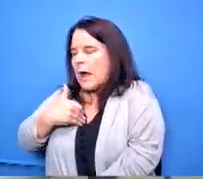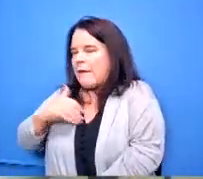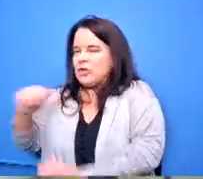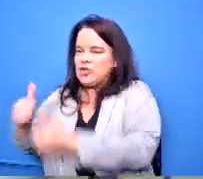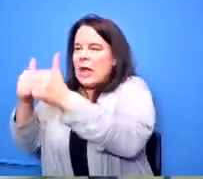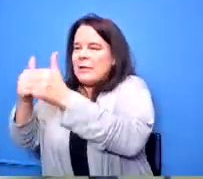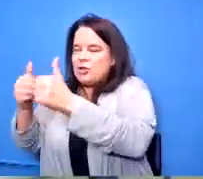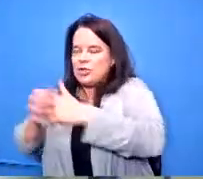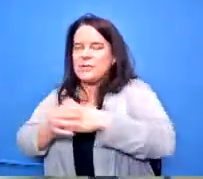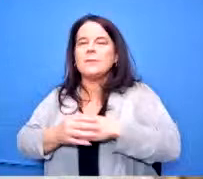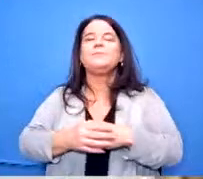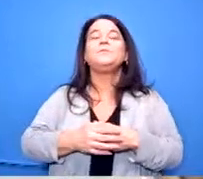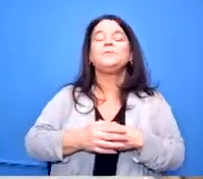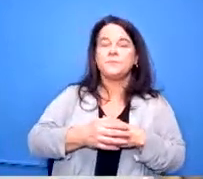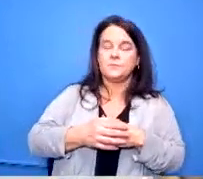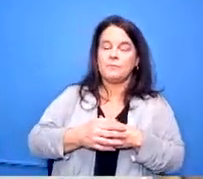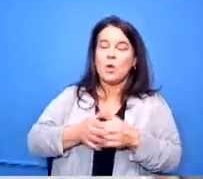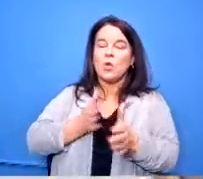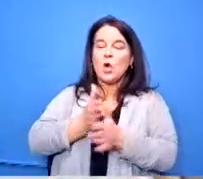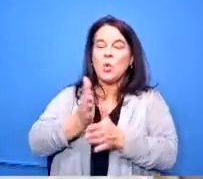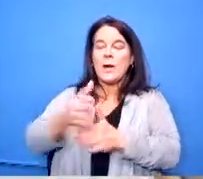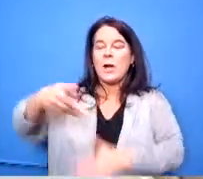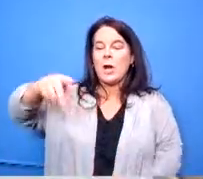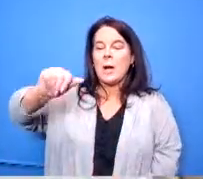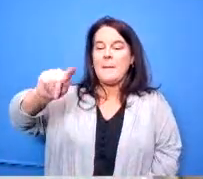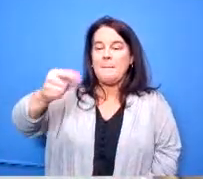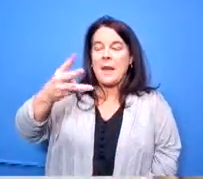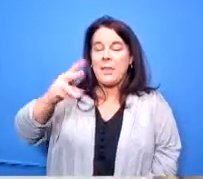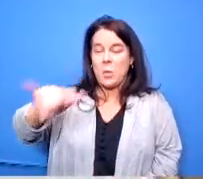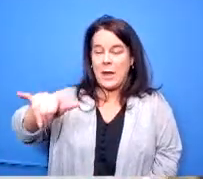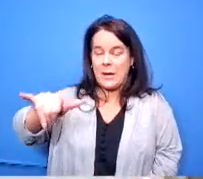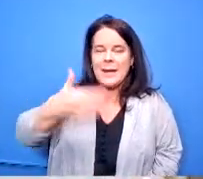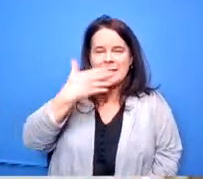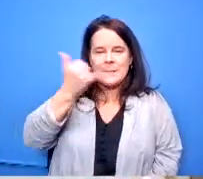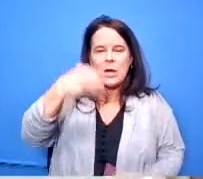a career pathway it's better to be in a career school like miami valley career technical center